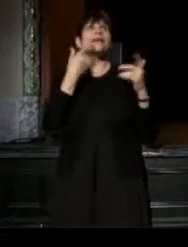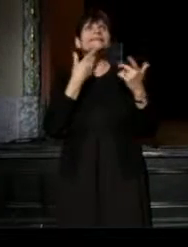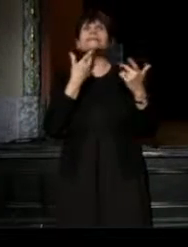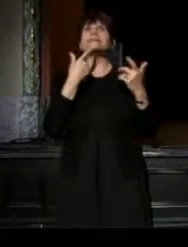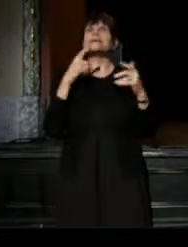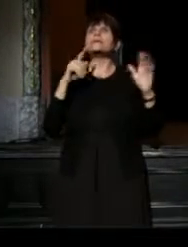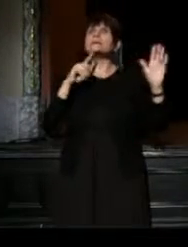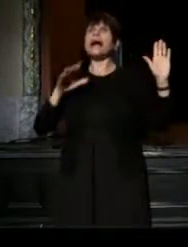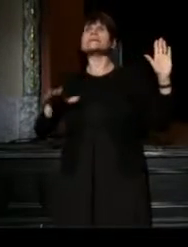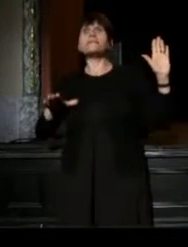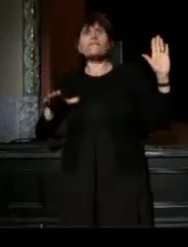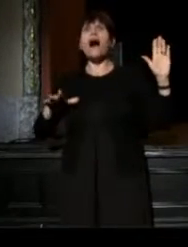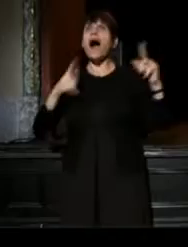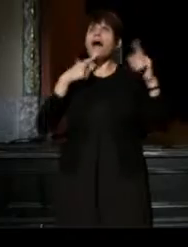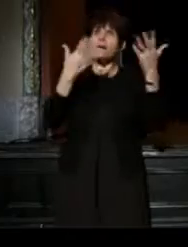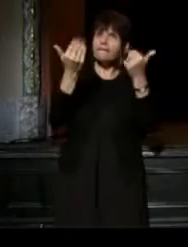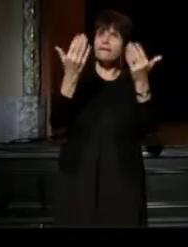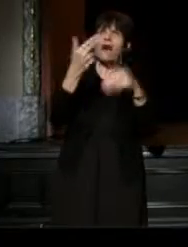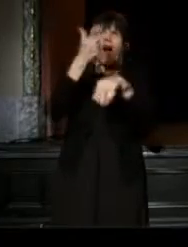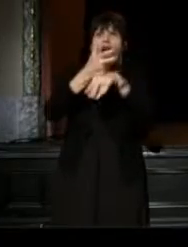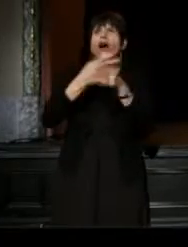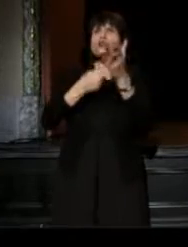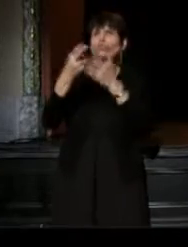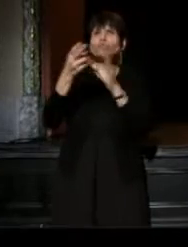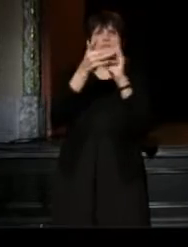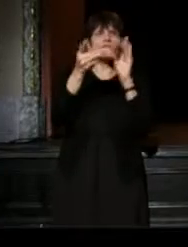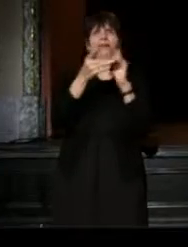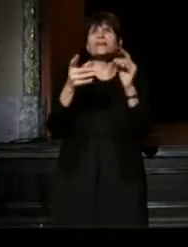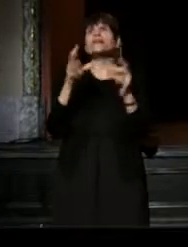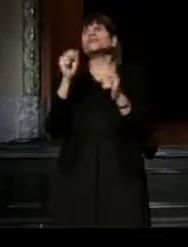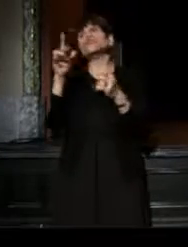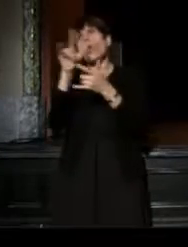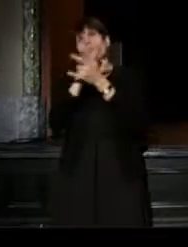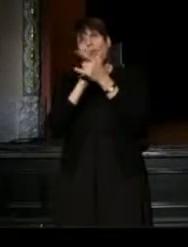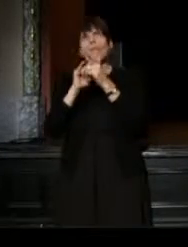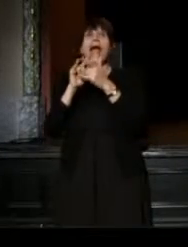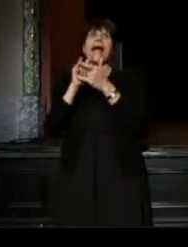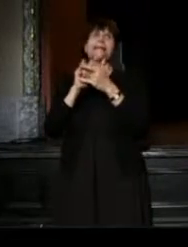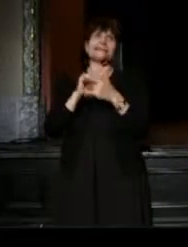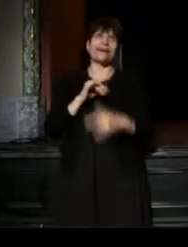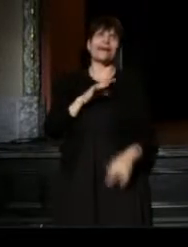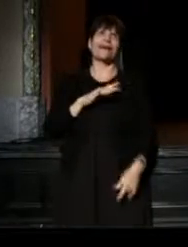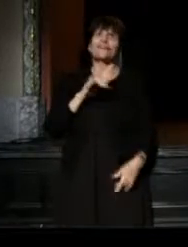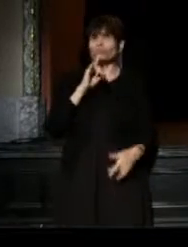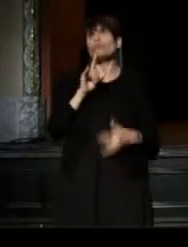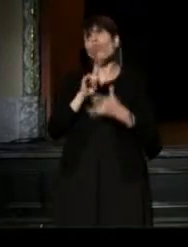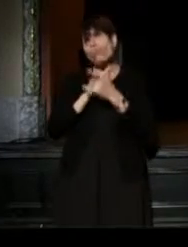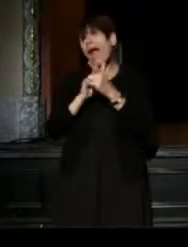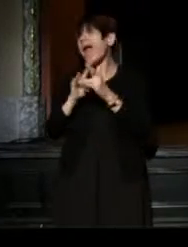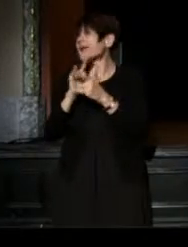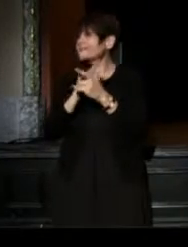that speak to the hard truths of our lives, and it's been so romantic. It's been romantic, yes.